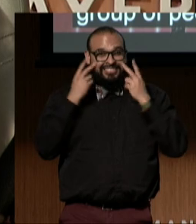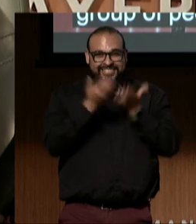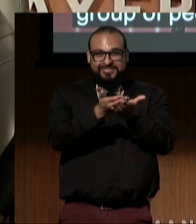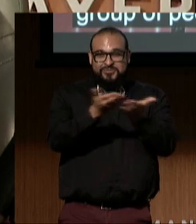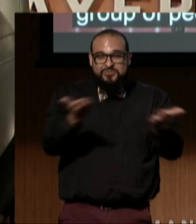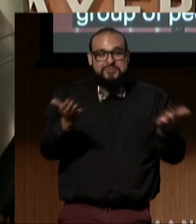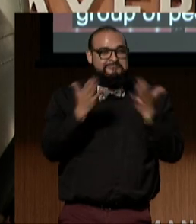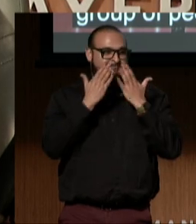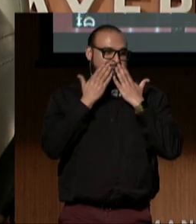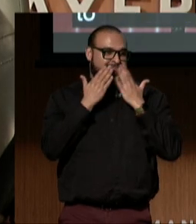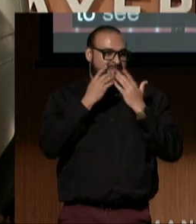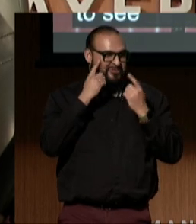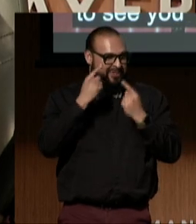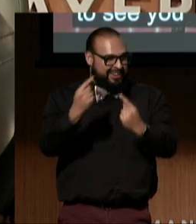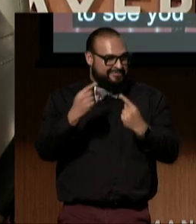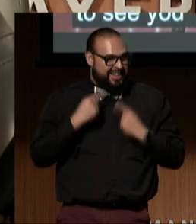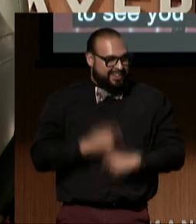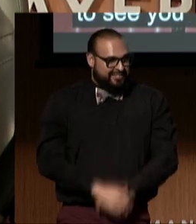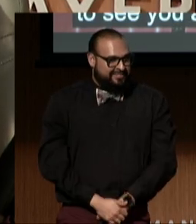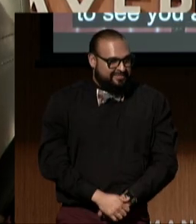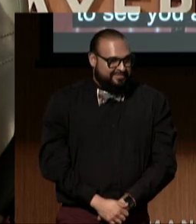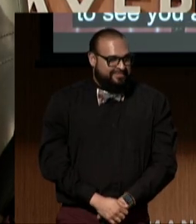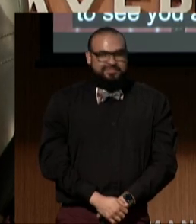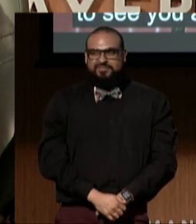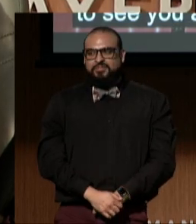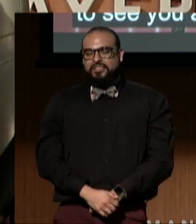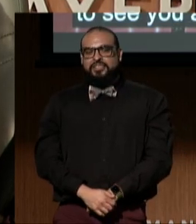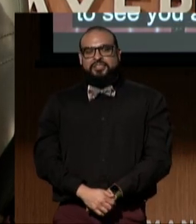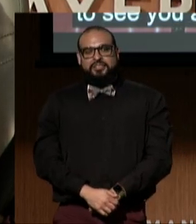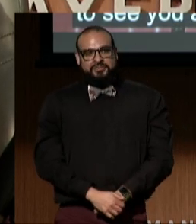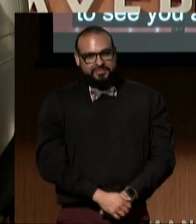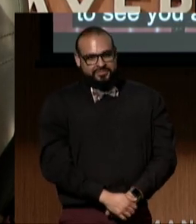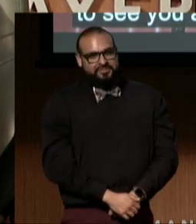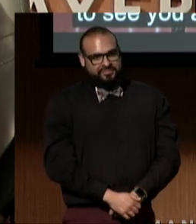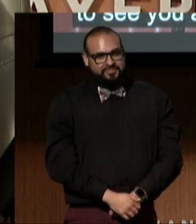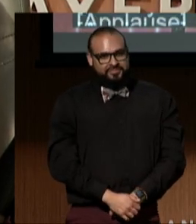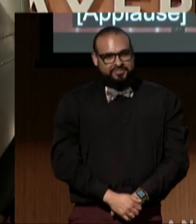Thank you for being here. (audience applauding)